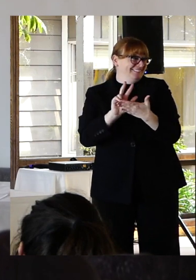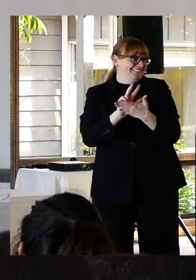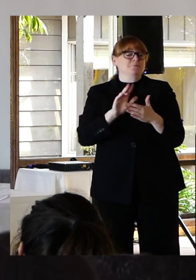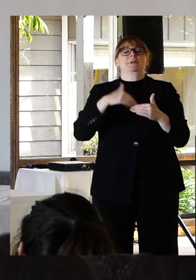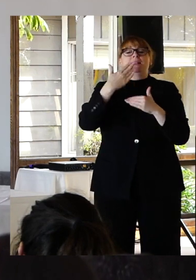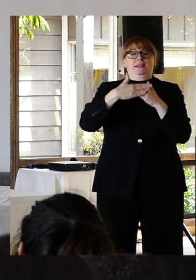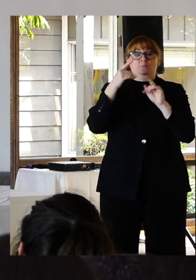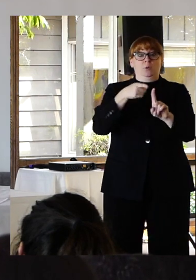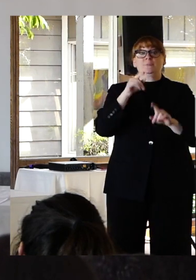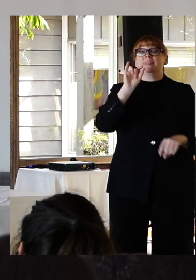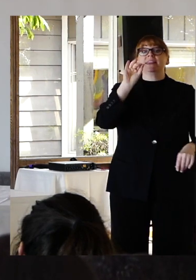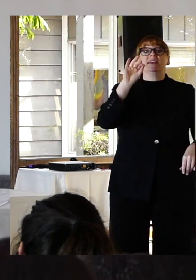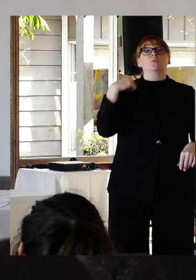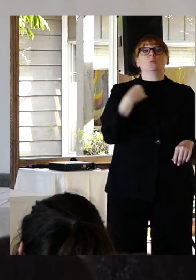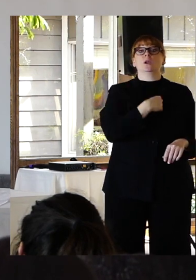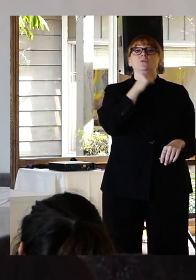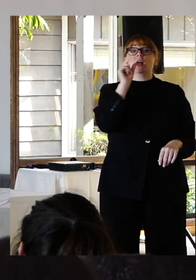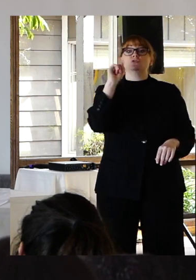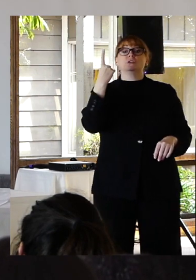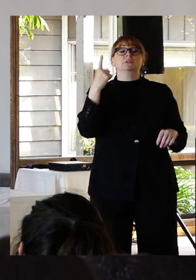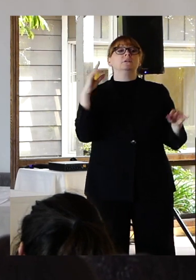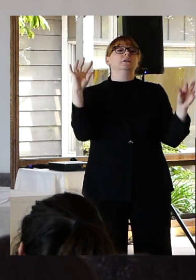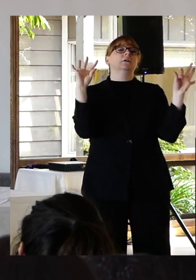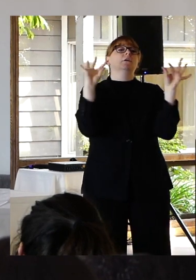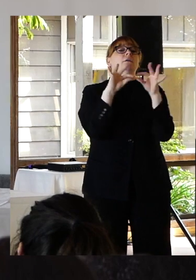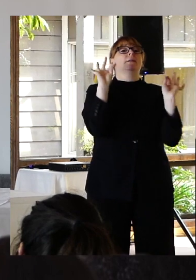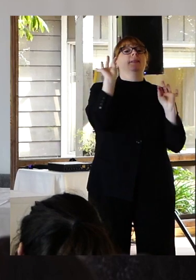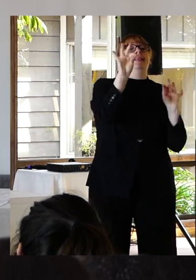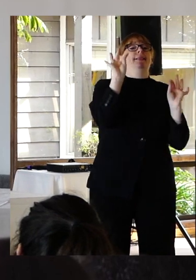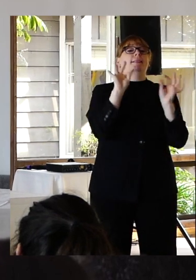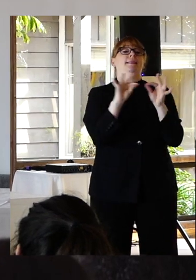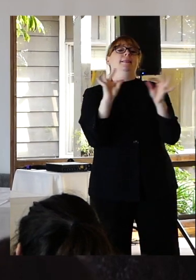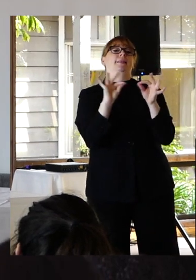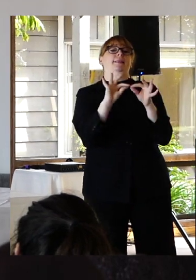platitudes at people. In these situations we are commandeering the conversation